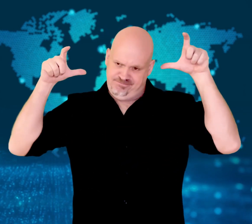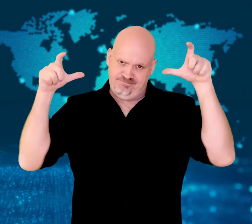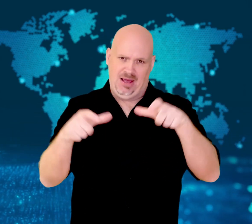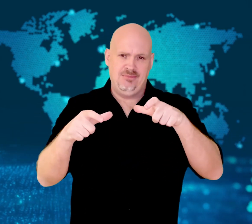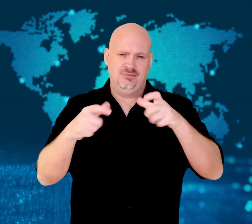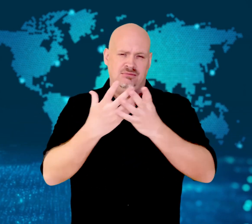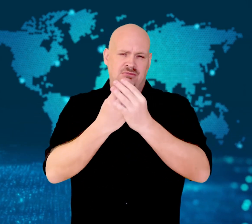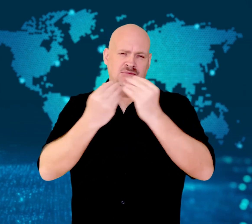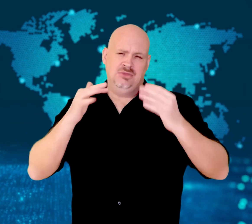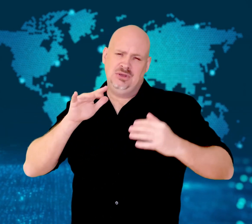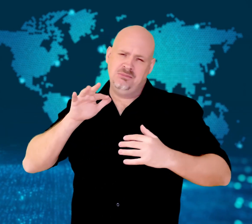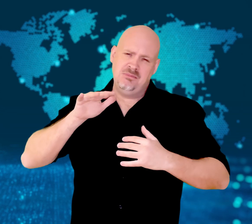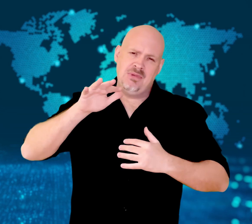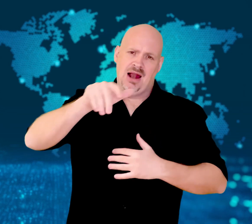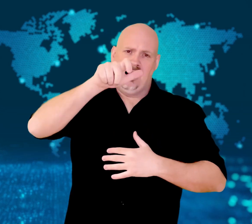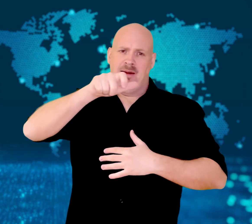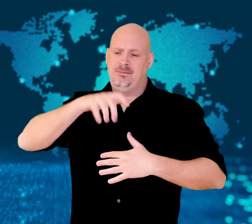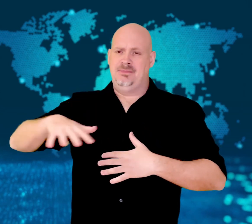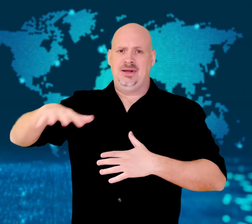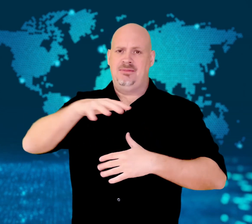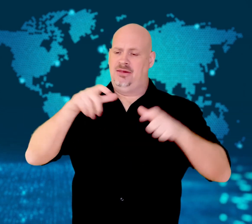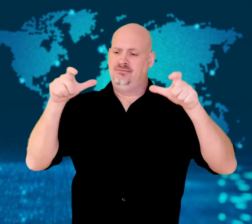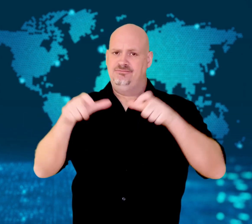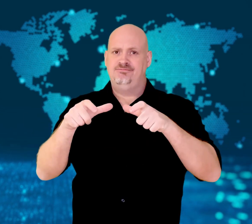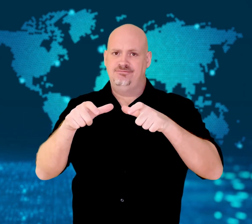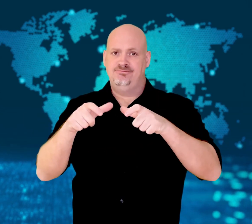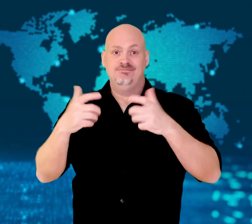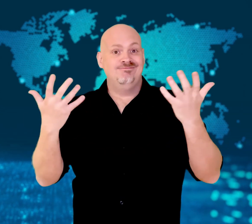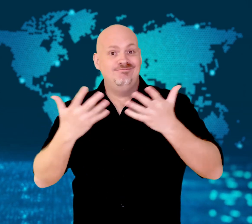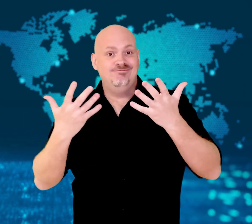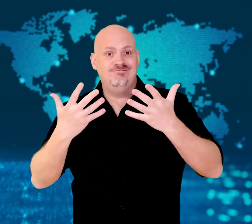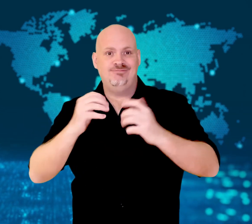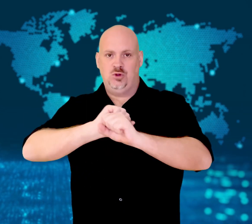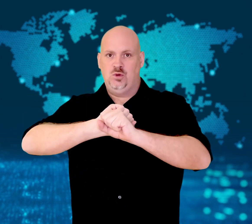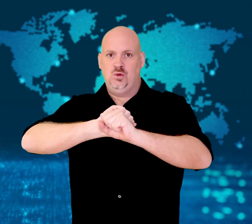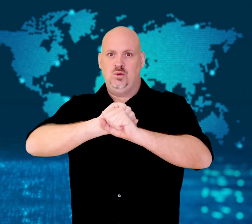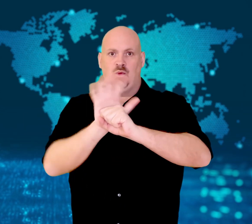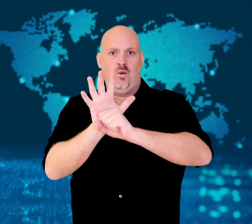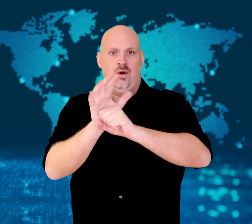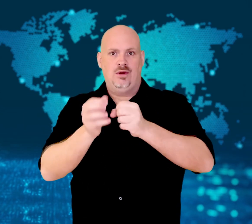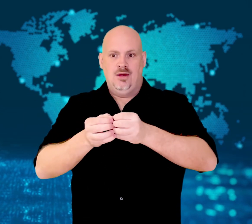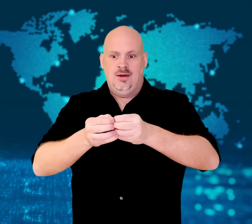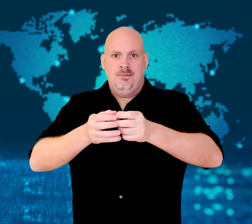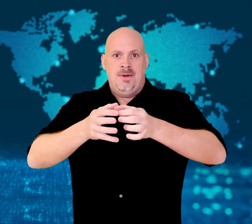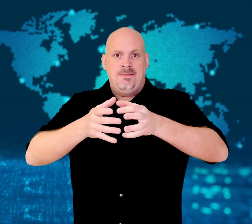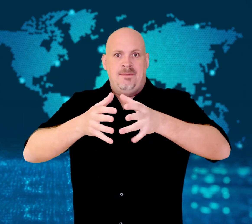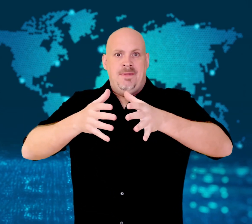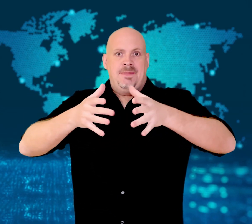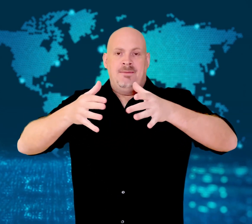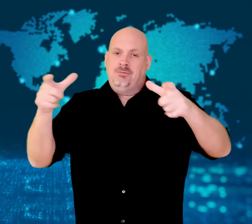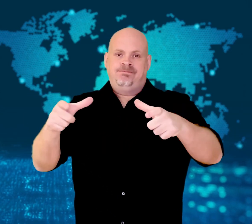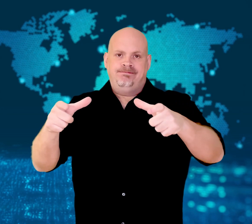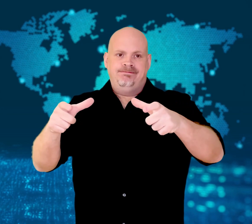people as COVID-19 cases increase in the country.